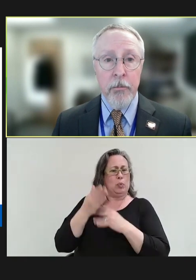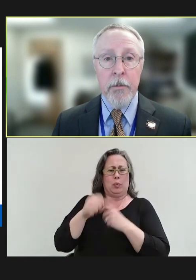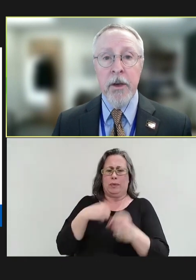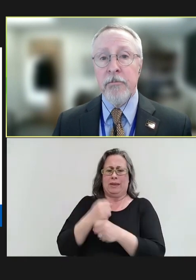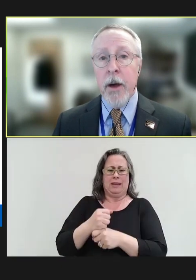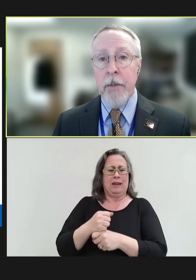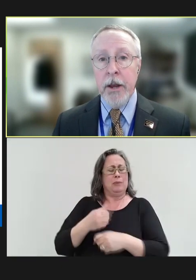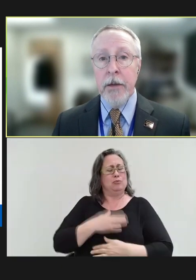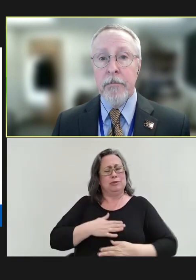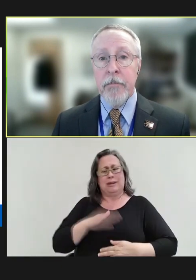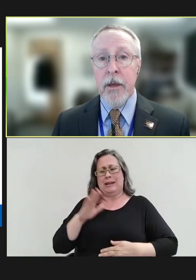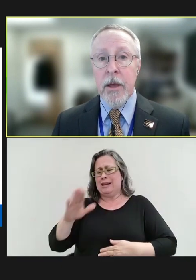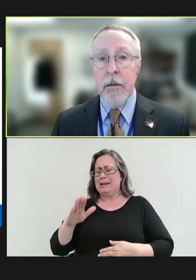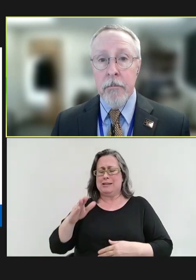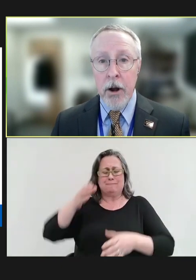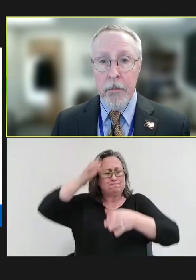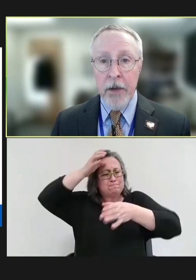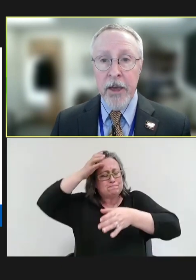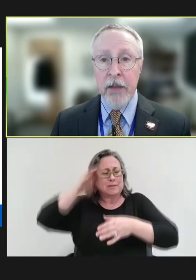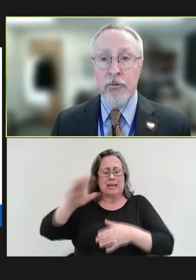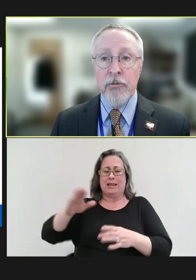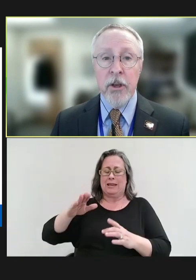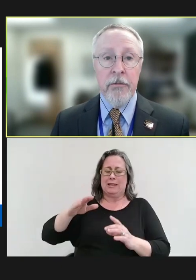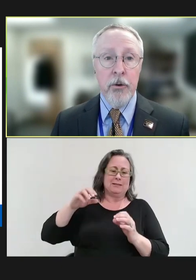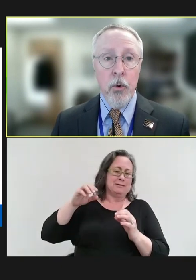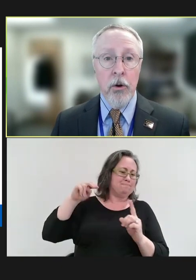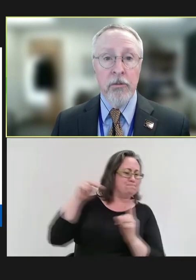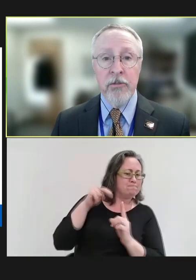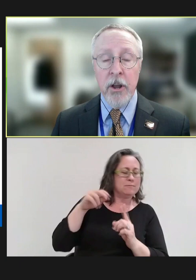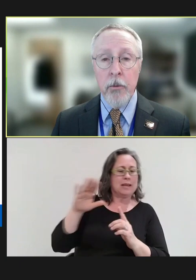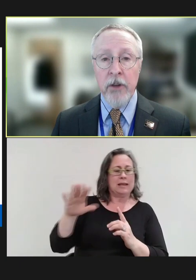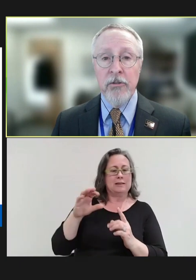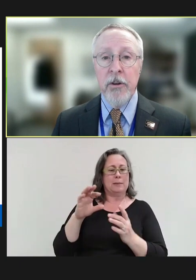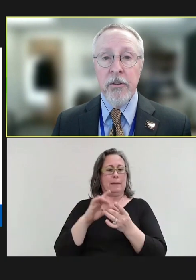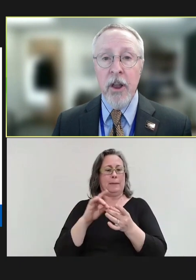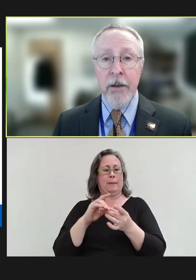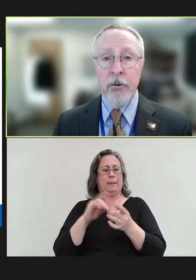be missed by many. Mary Beth Hance will say a few words in celebration of his life and